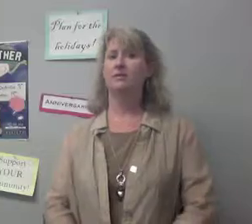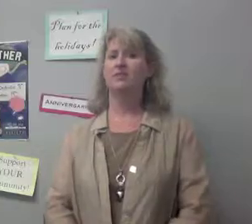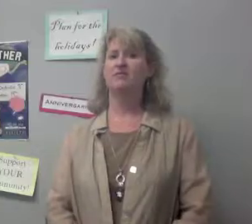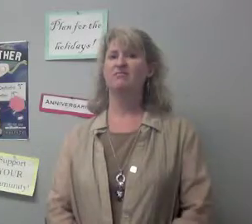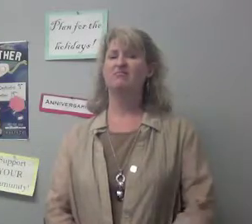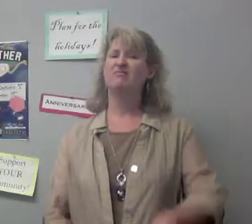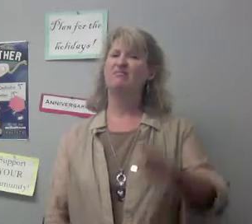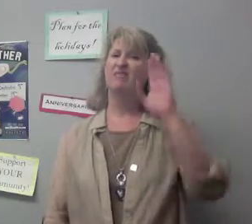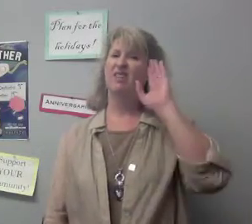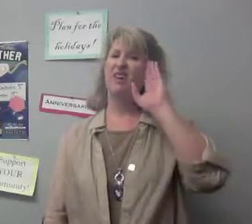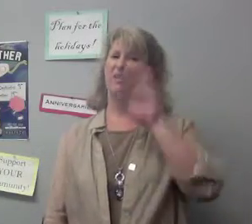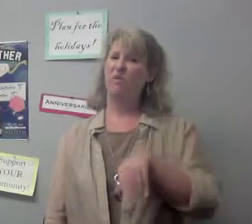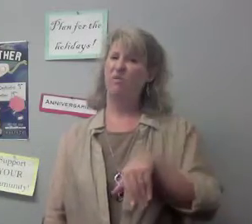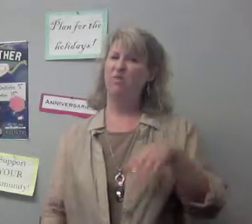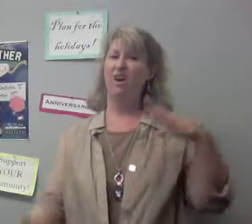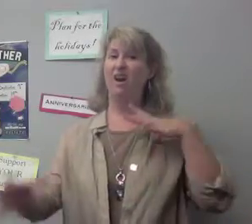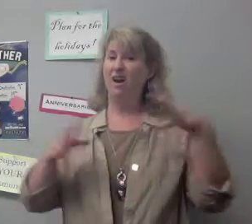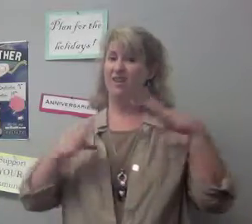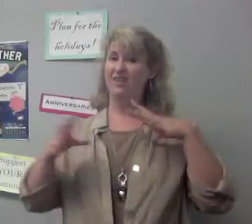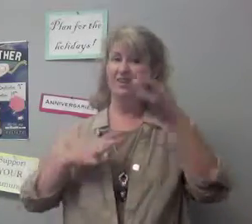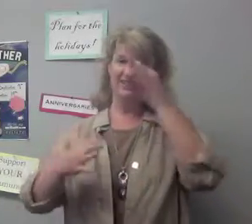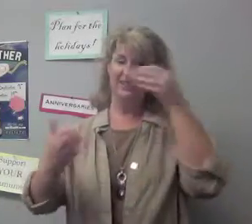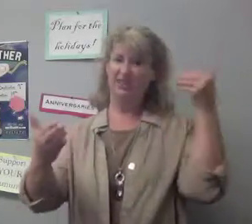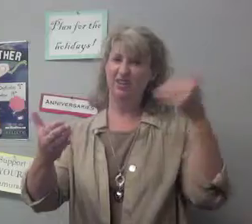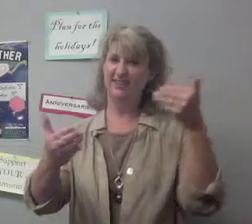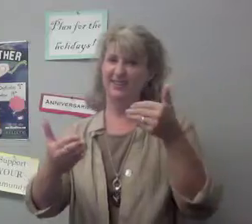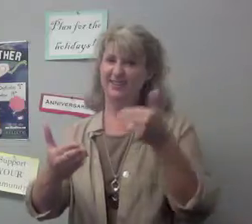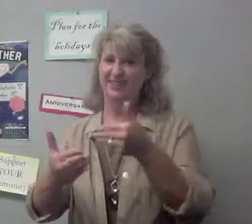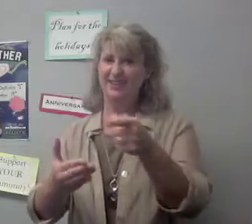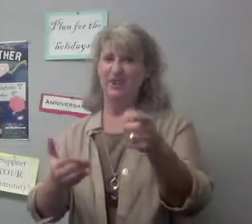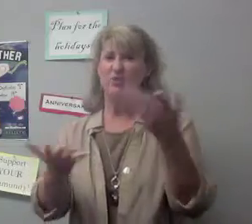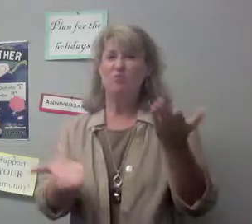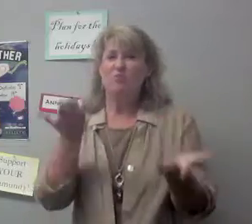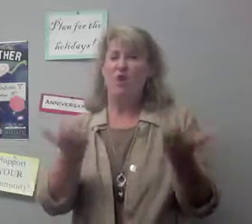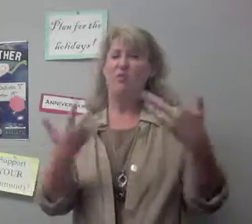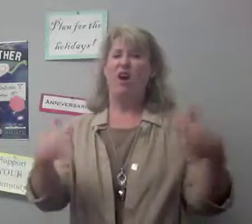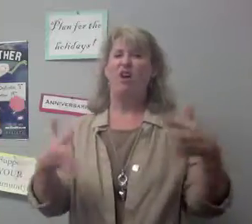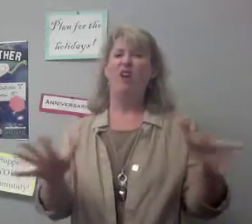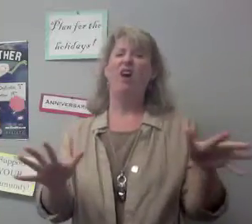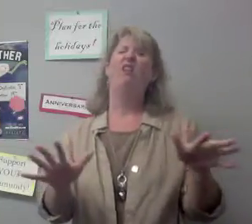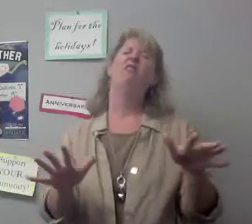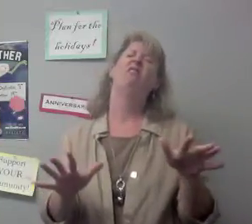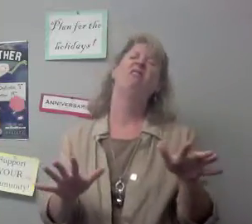You are thinking: "You know, holidays are coming up" and you are probably already